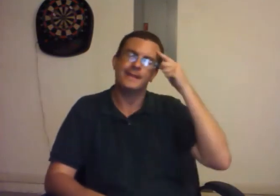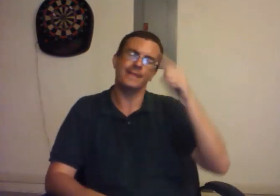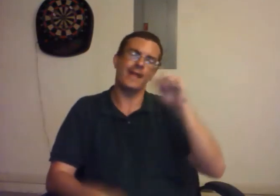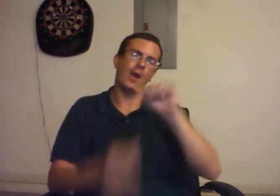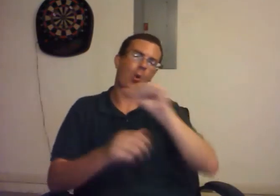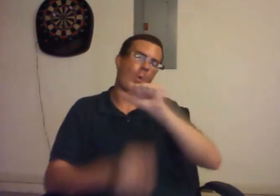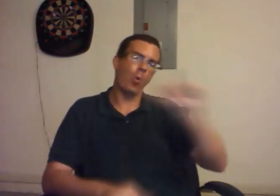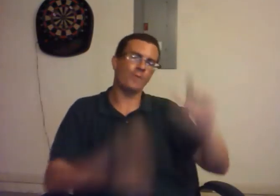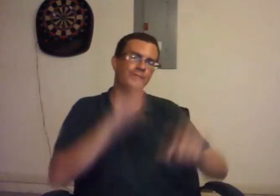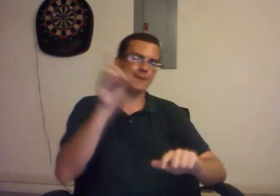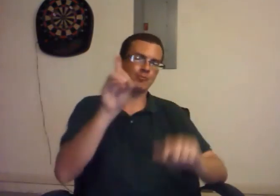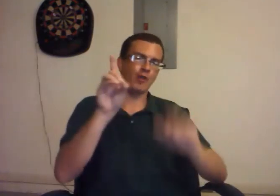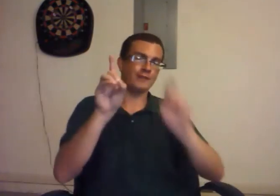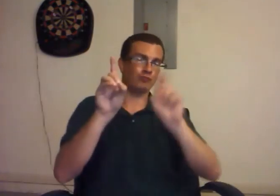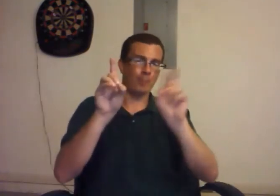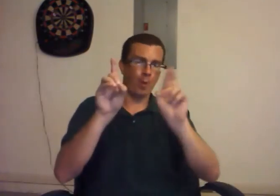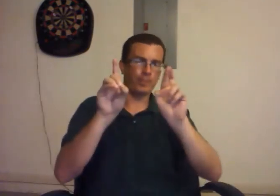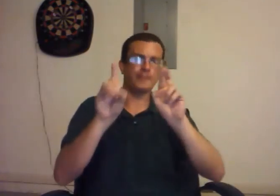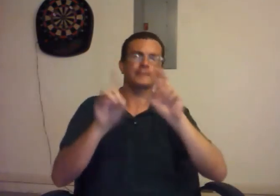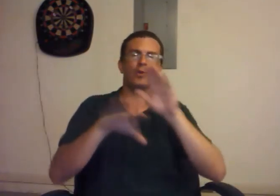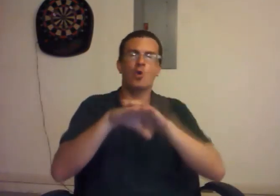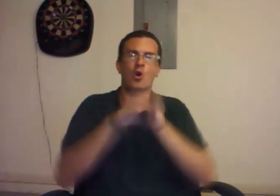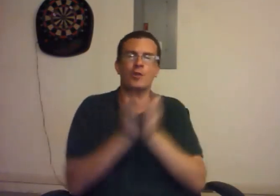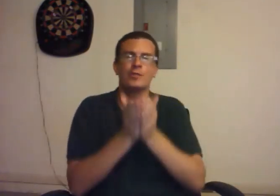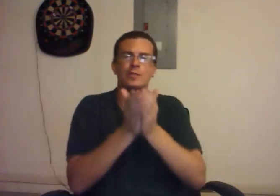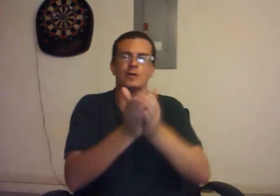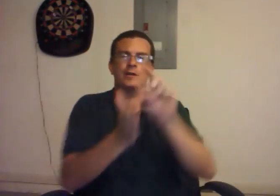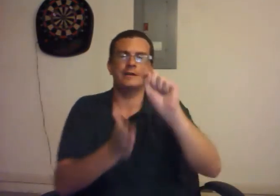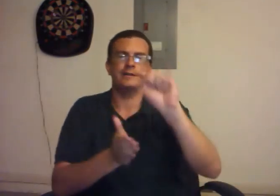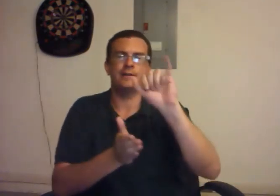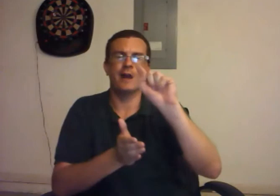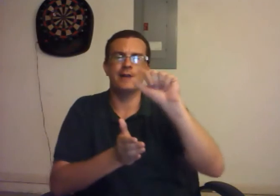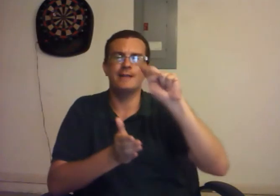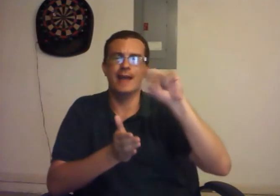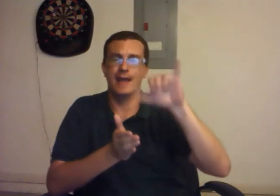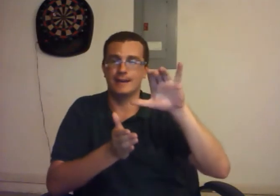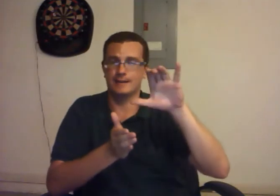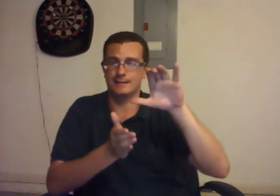I think all the "Democrats" and the "Republicans are on a ship called the "Titanic".